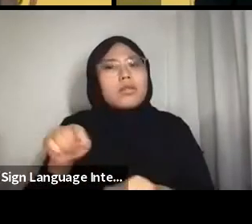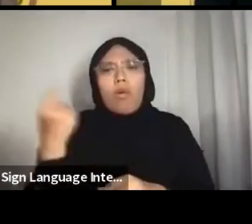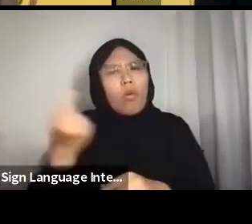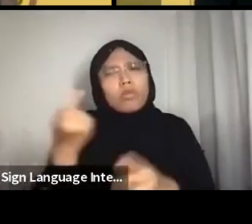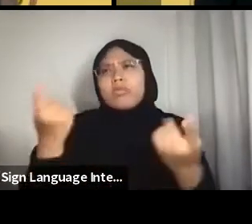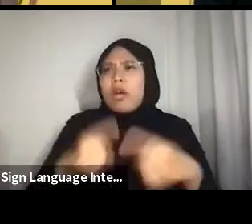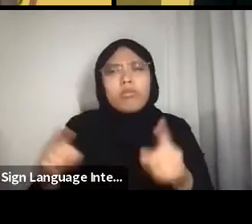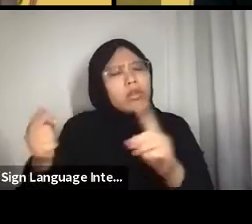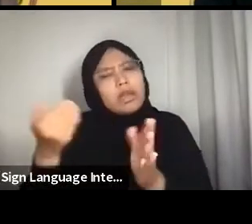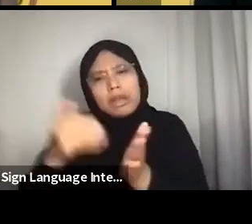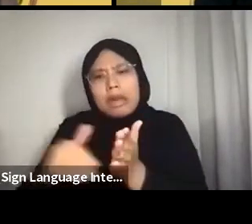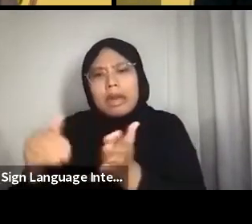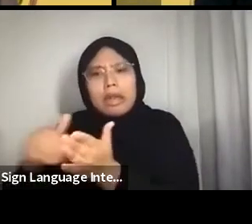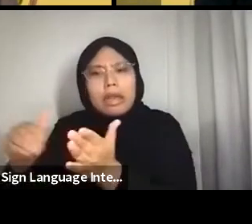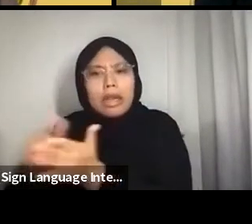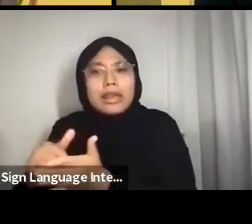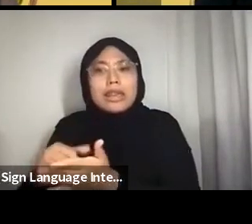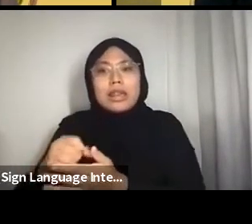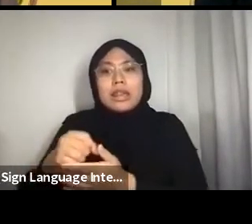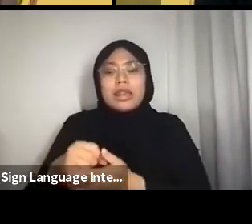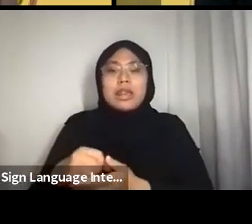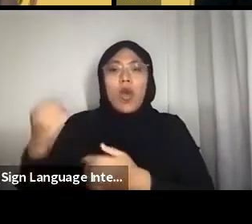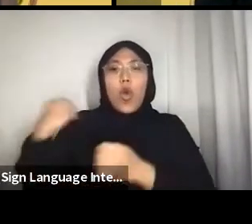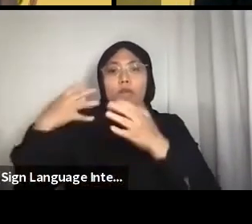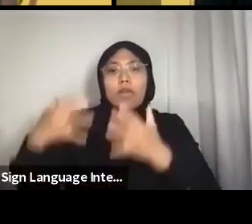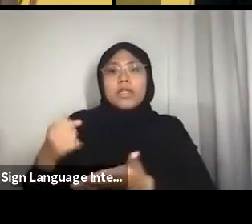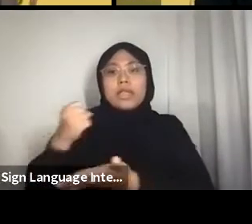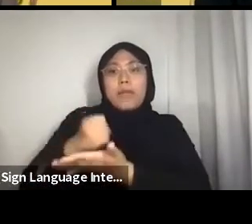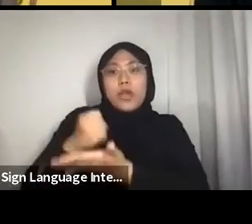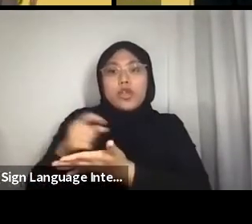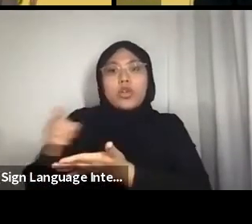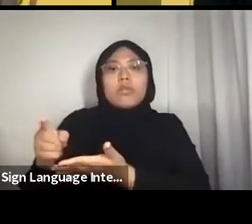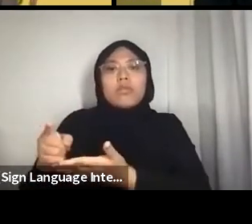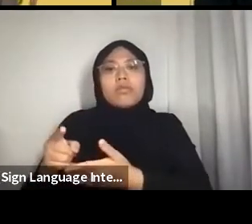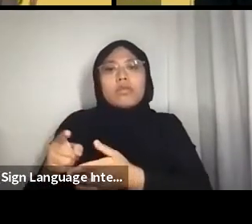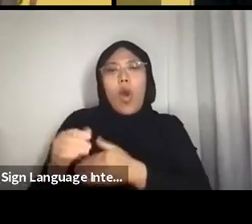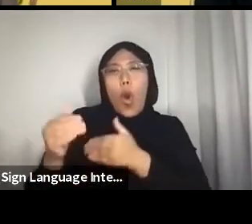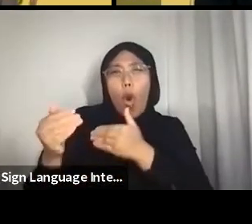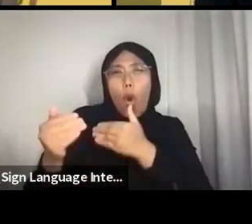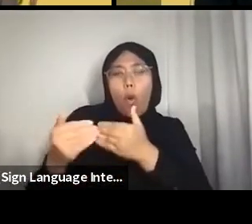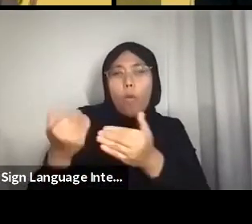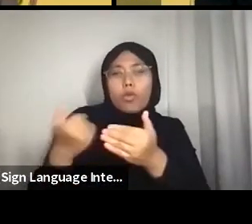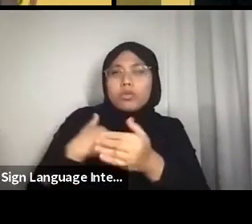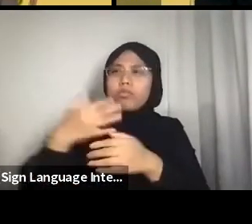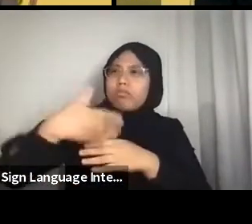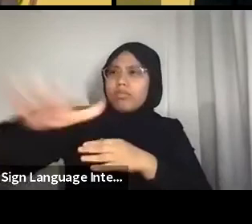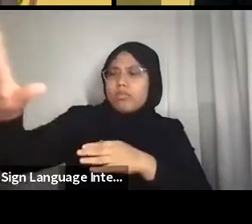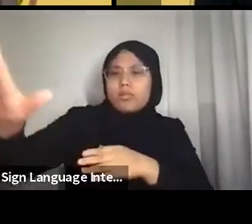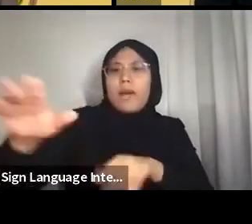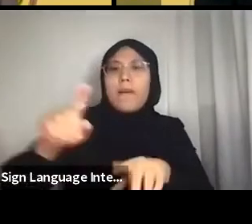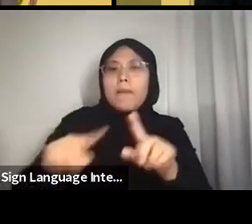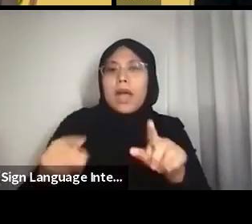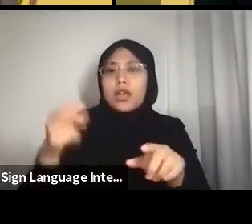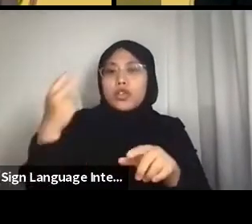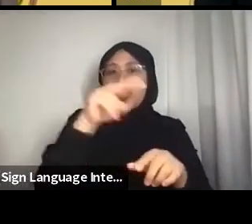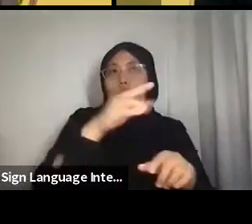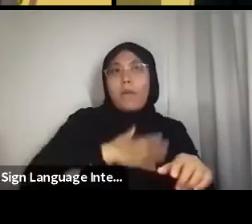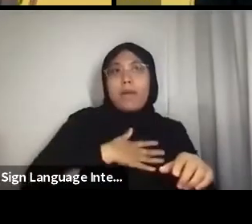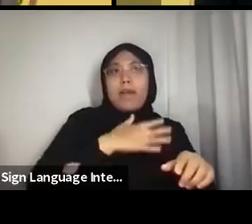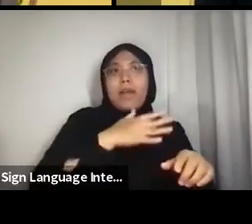The immigration officers were close to sending my mother home until they saw my grandmother and me frantically waving to her outside at the arrival hall.